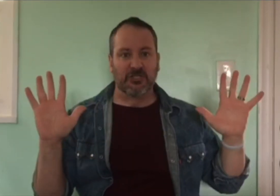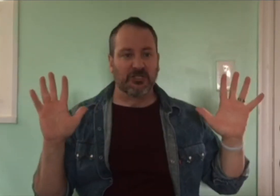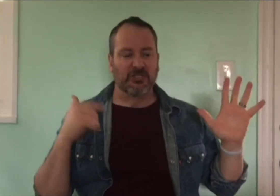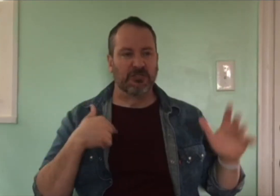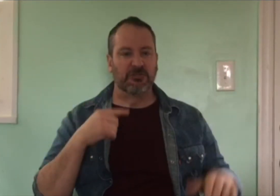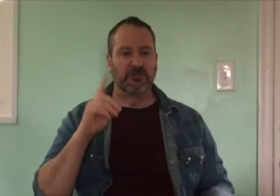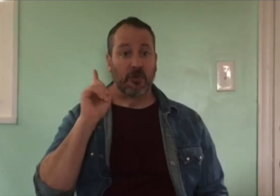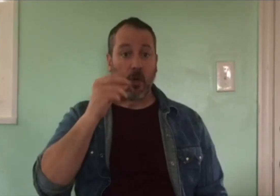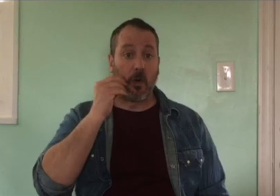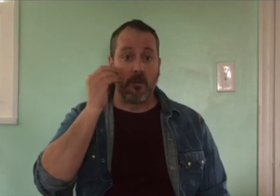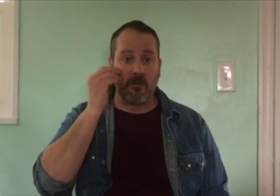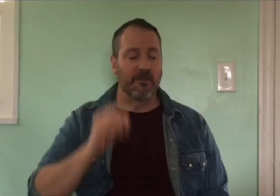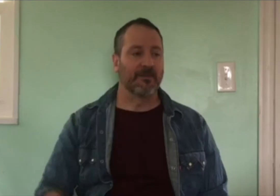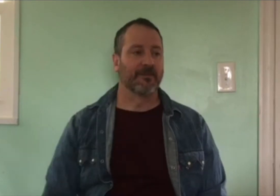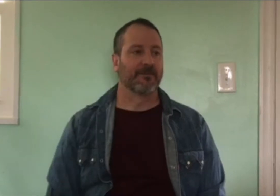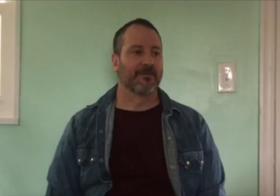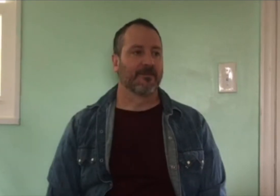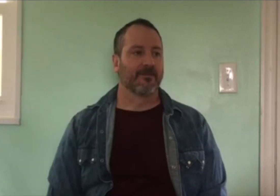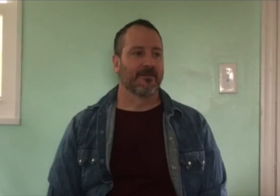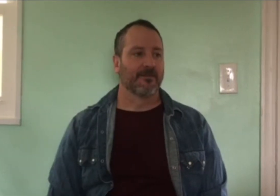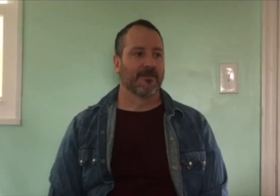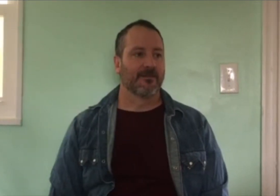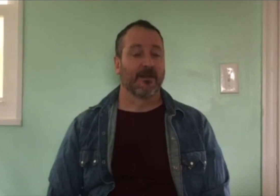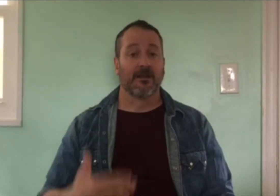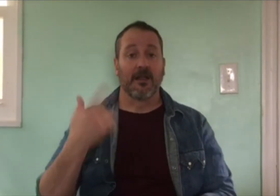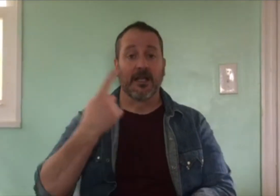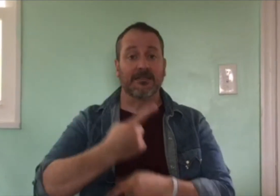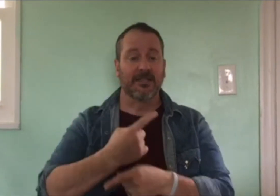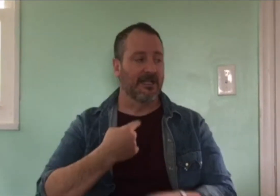And that was to dress me in the Mexican style of clothing.